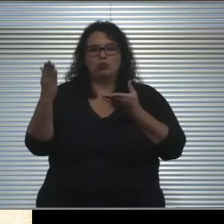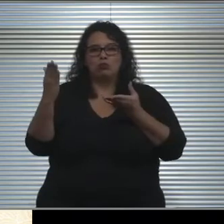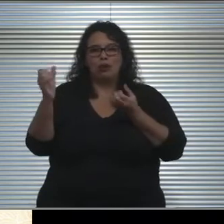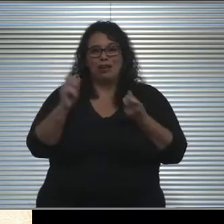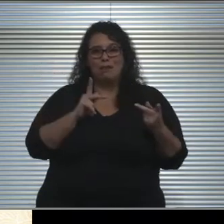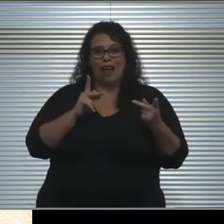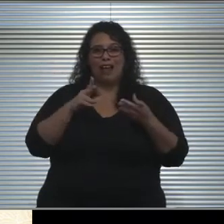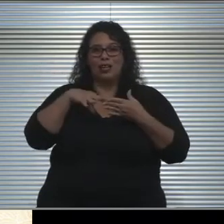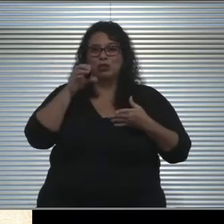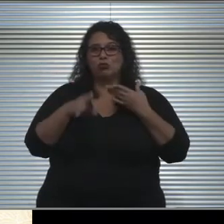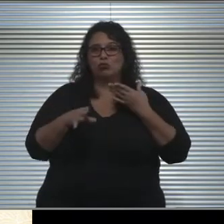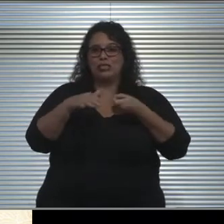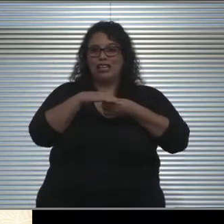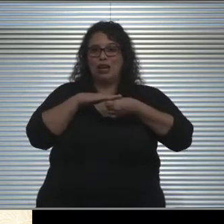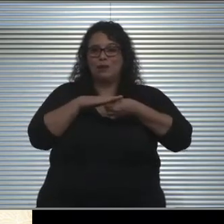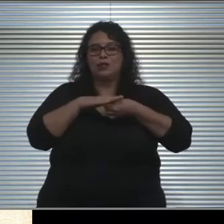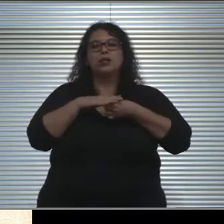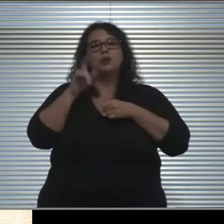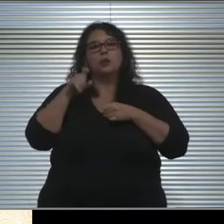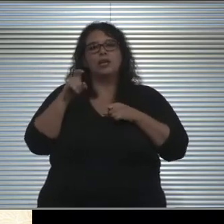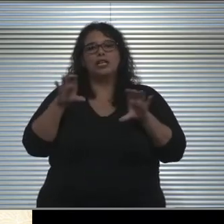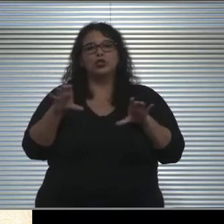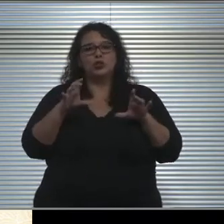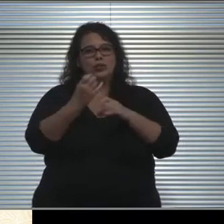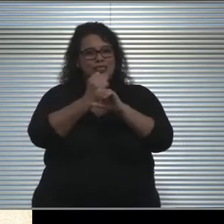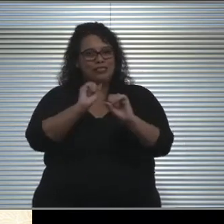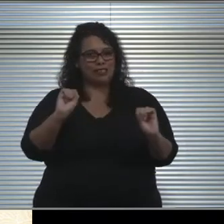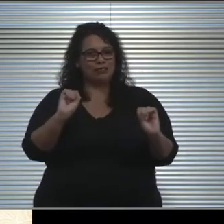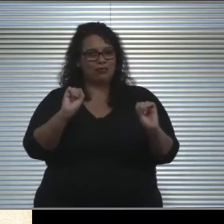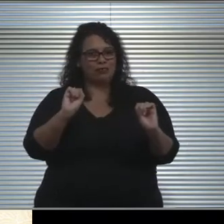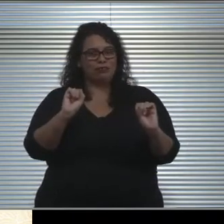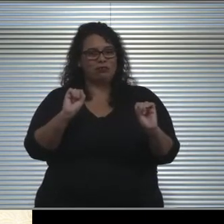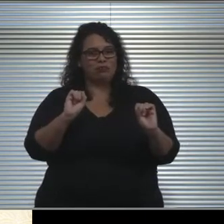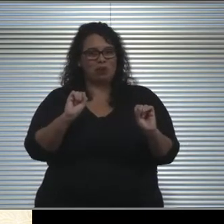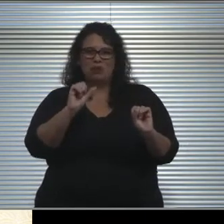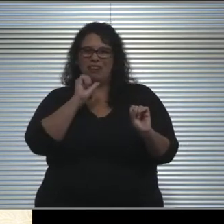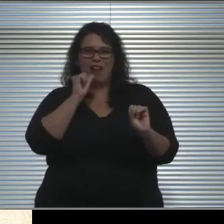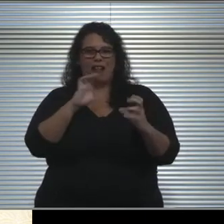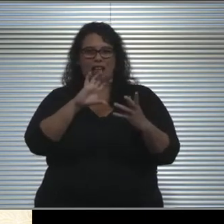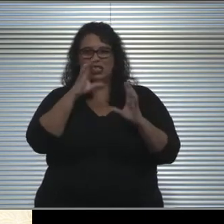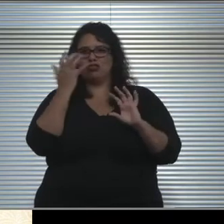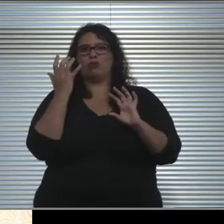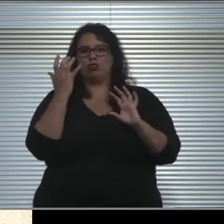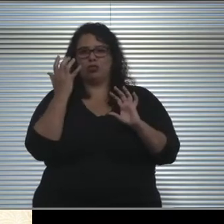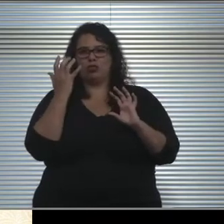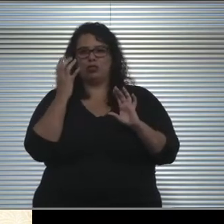that we can do so in a safe manner, and that we can do so with as little disruption as possible.